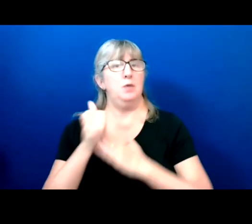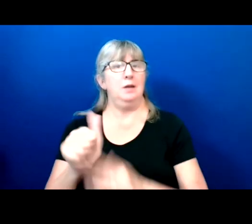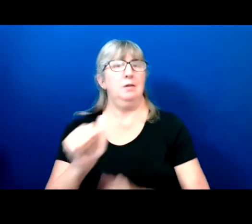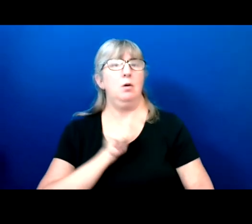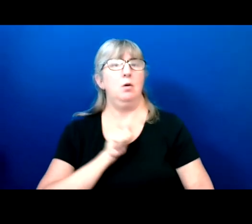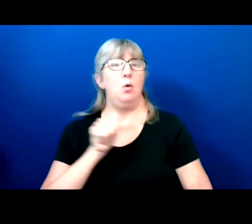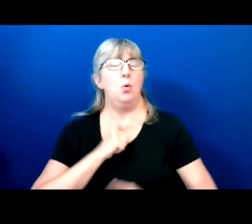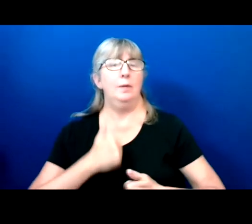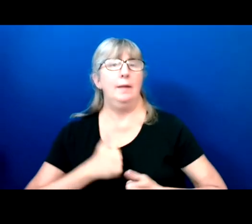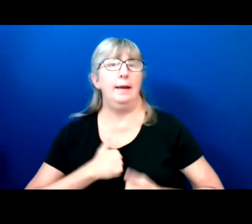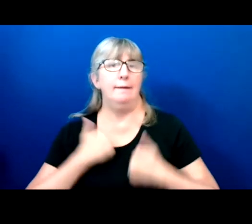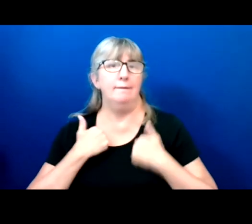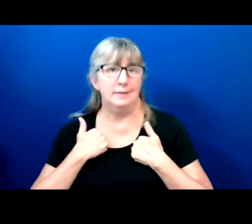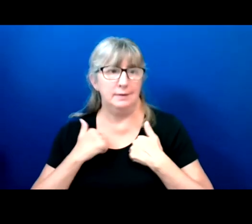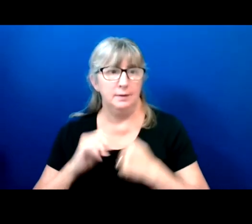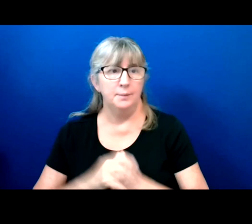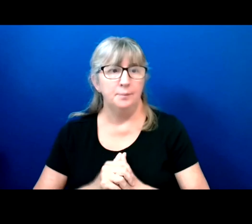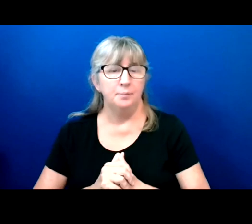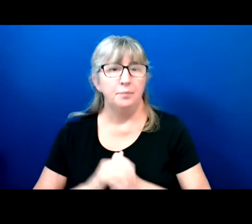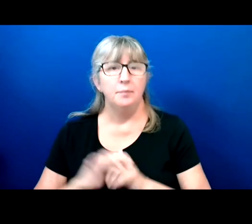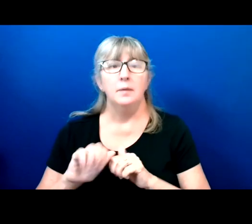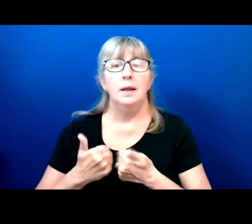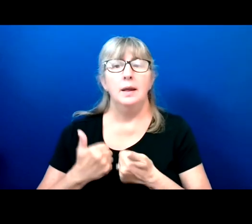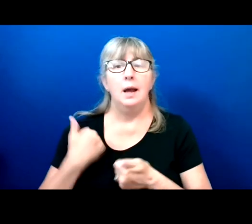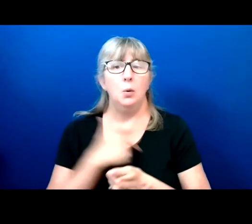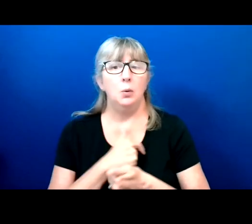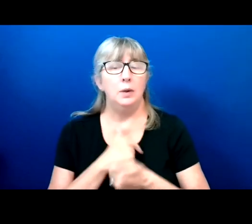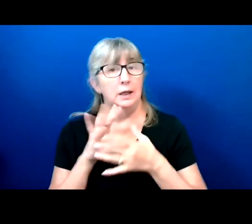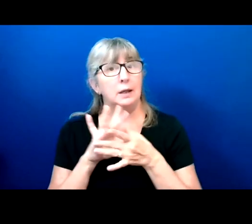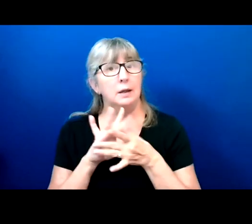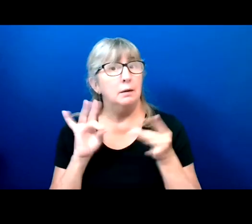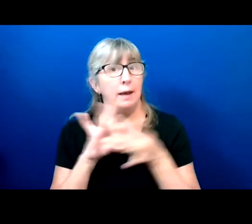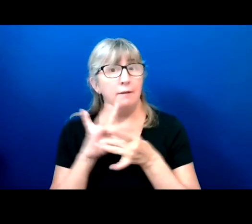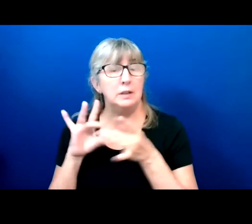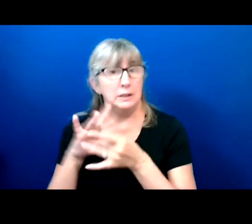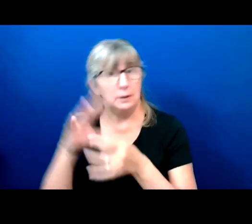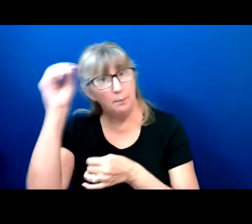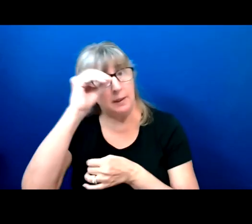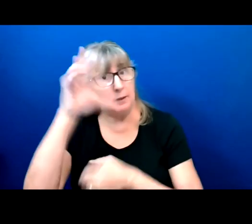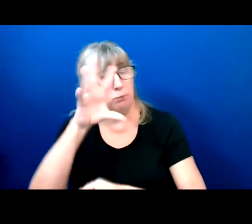And have a say in so many of the things that are important to us.